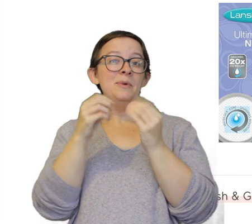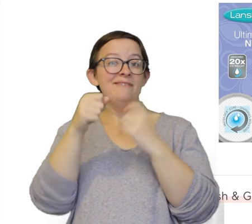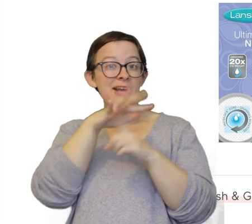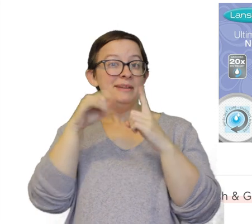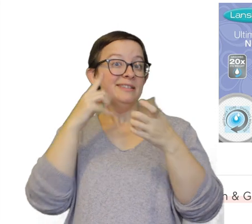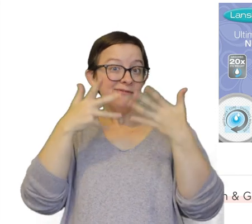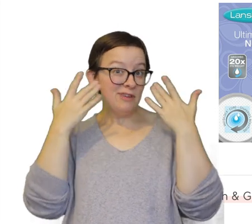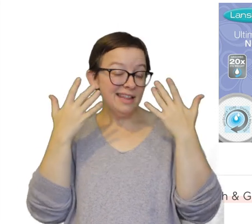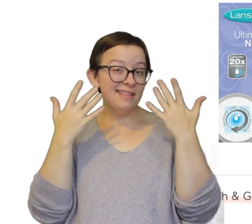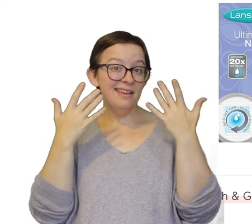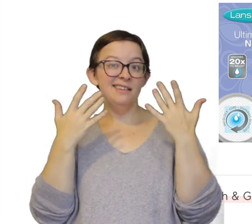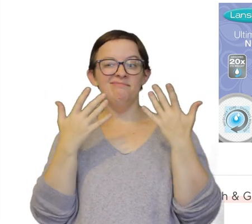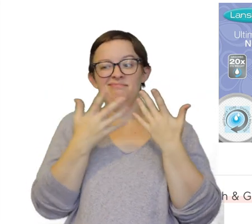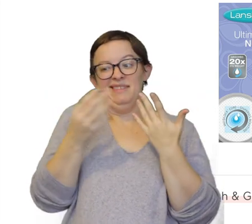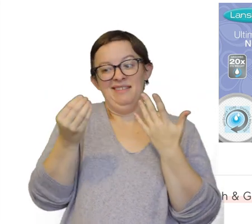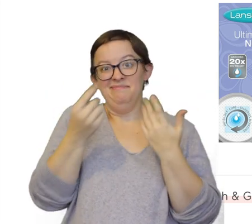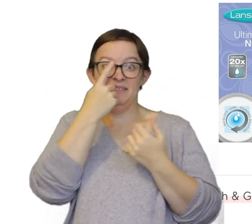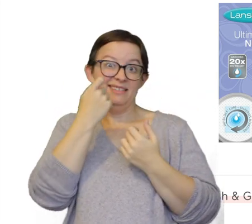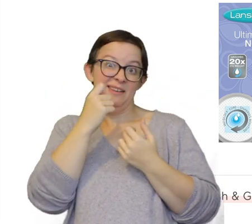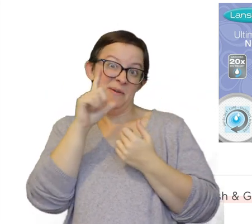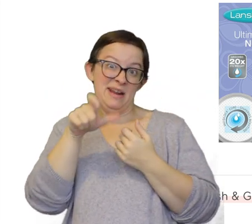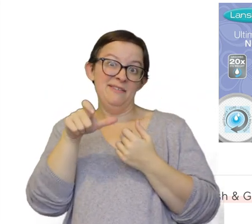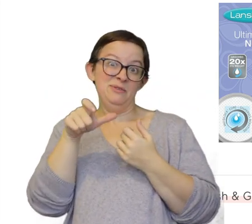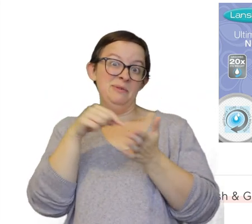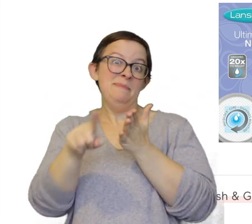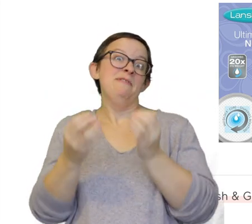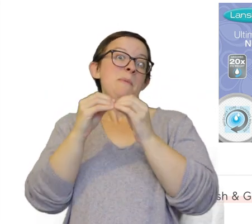environmentally friendly and just because then you don't have to spend money on those.